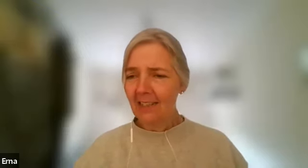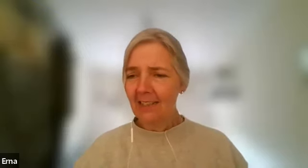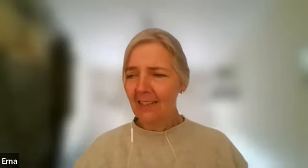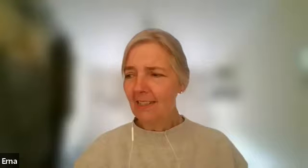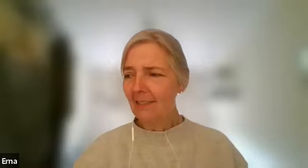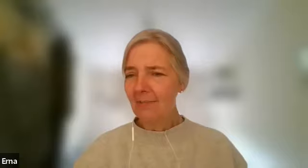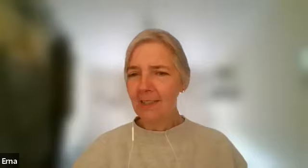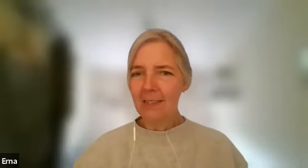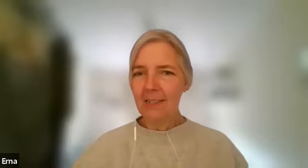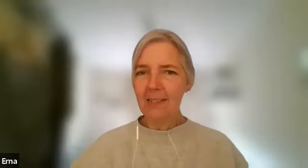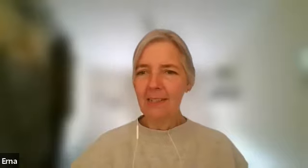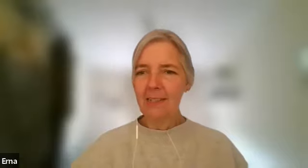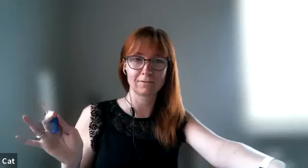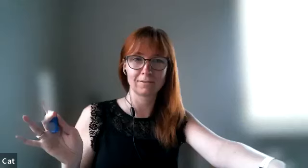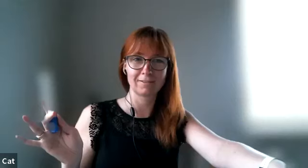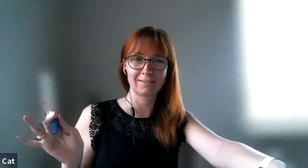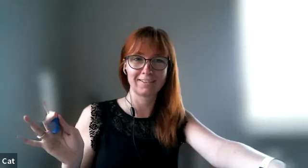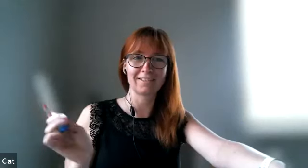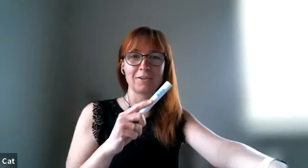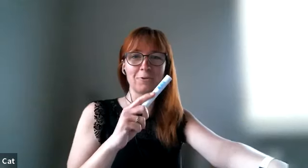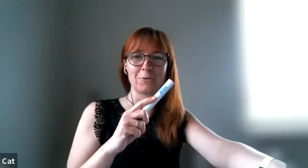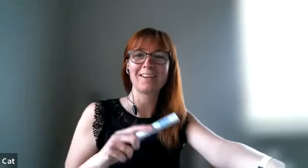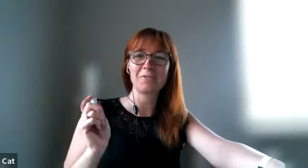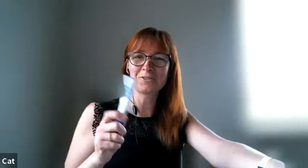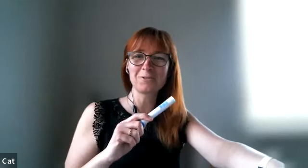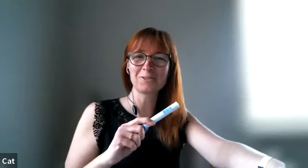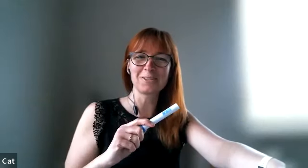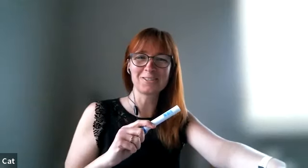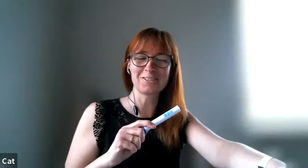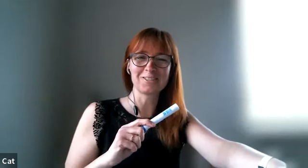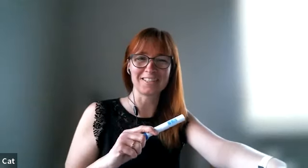a thing if you're brought up in a home where there weren't frozen mana there you are physical touch